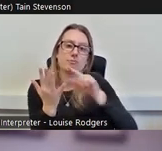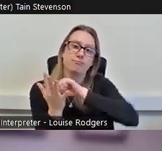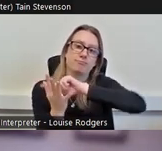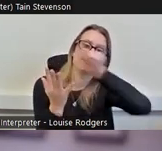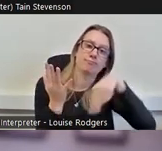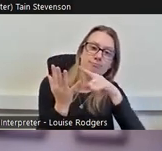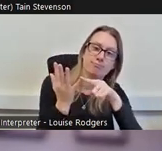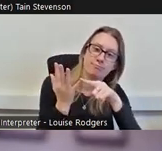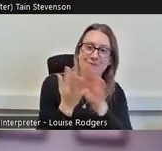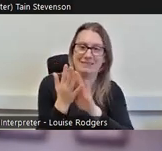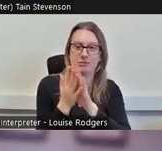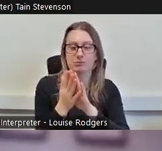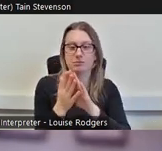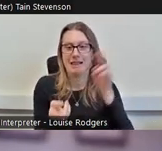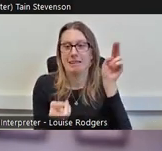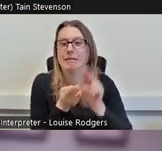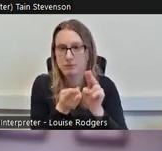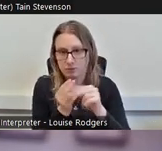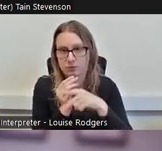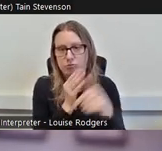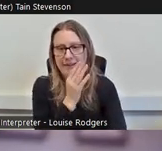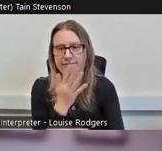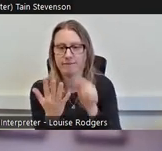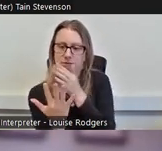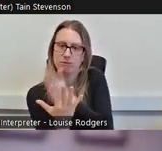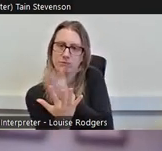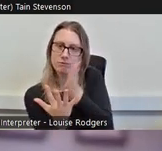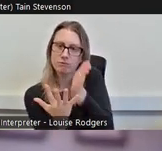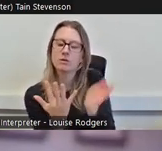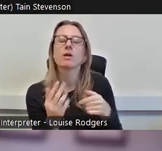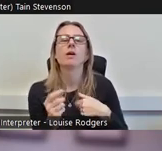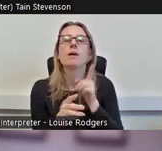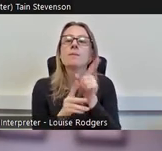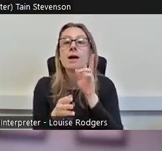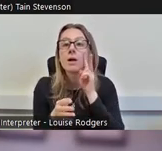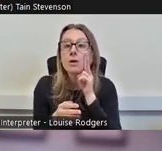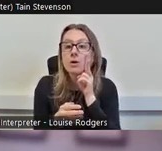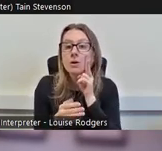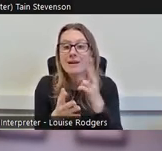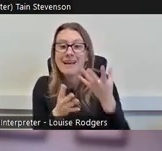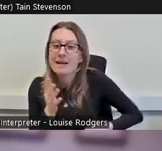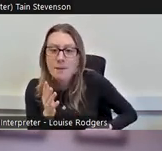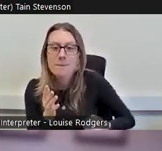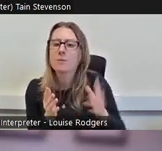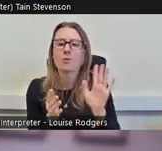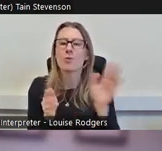Scotland. It doesn't just look at income, it does look at access to services, education, and crime